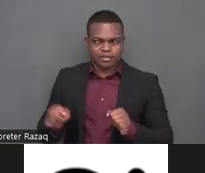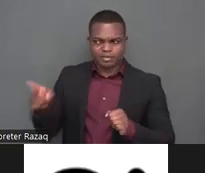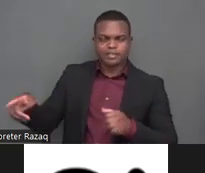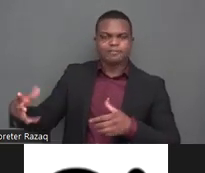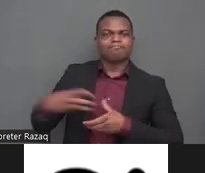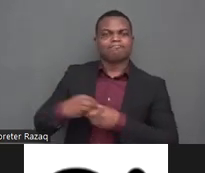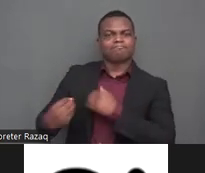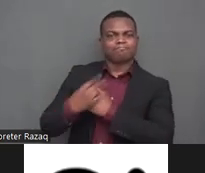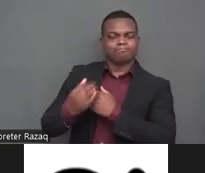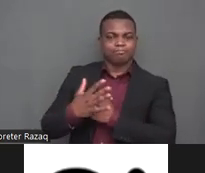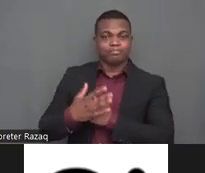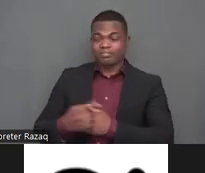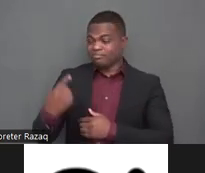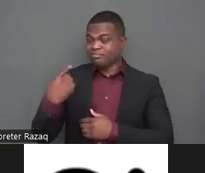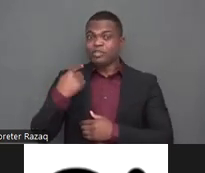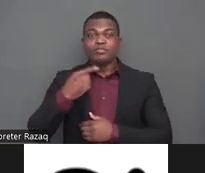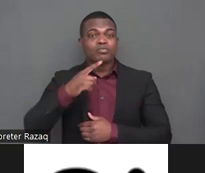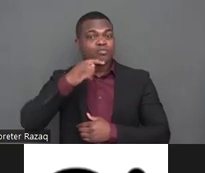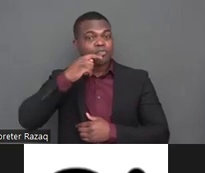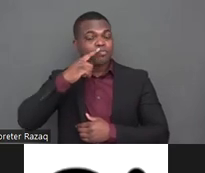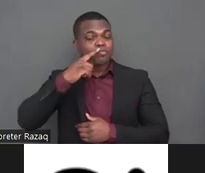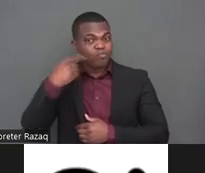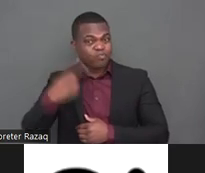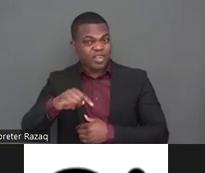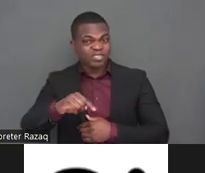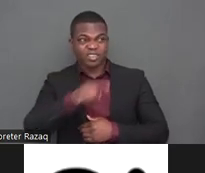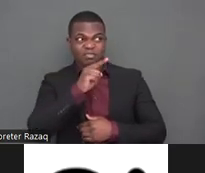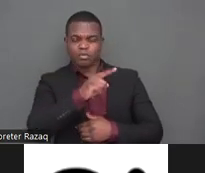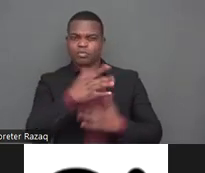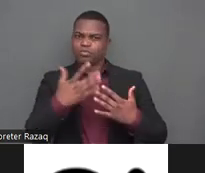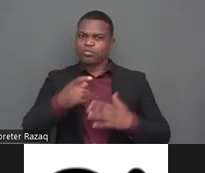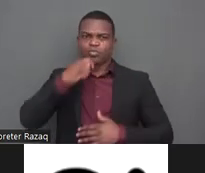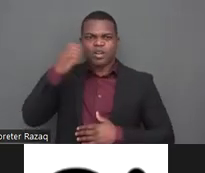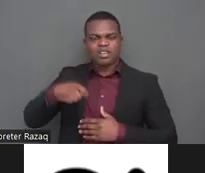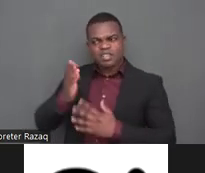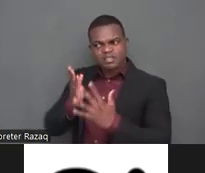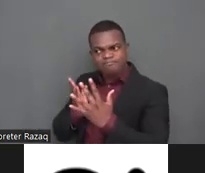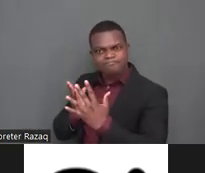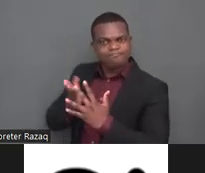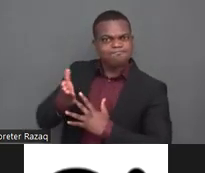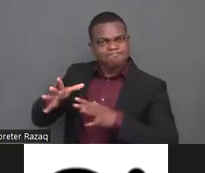at risk when it comes to persons with disabilities it is deeply worrying that the fate of many